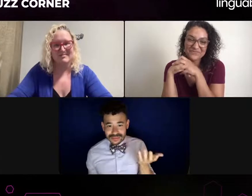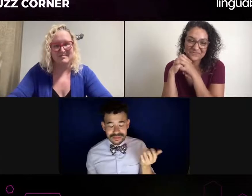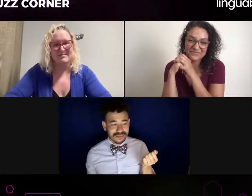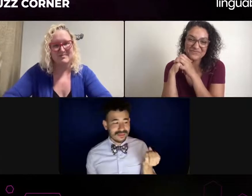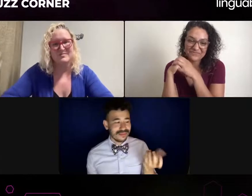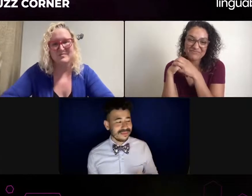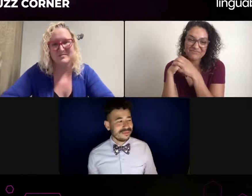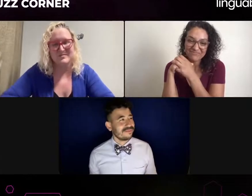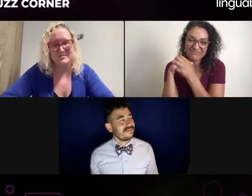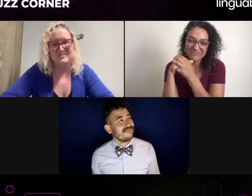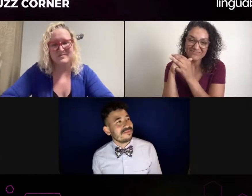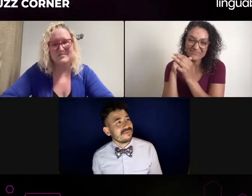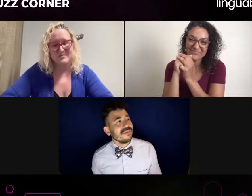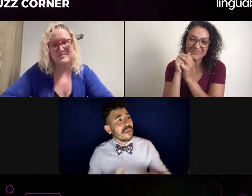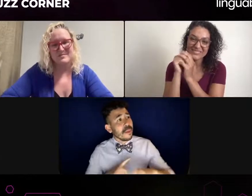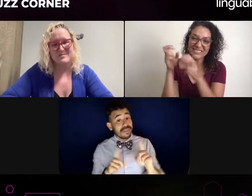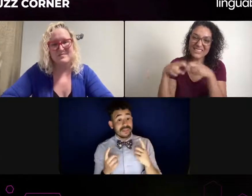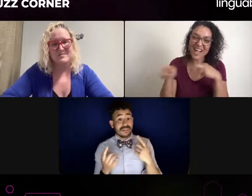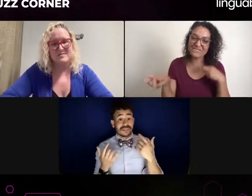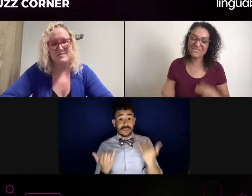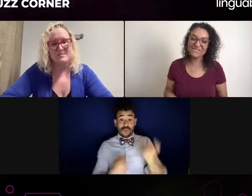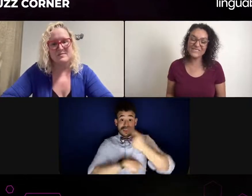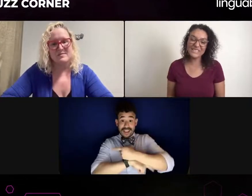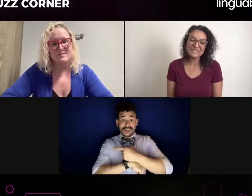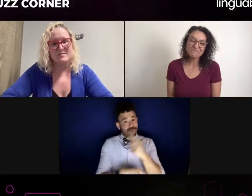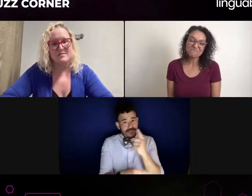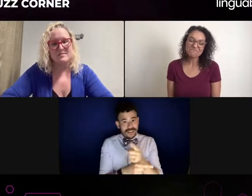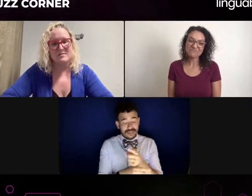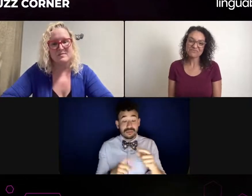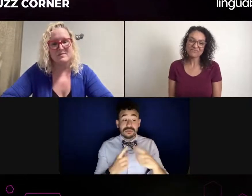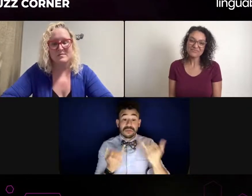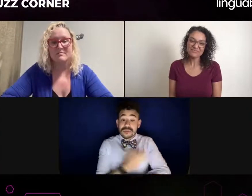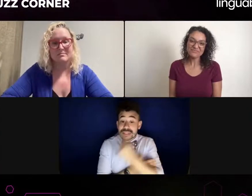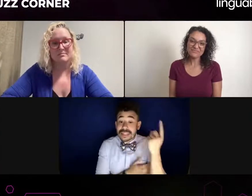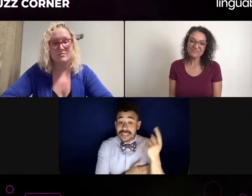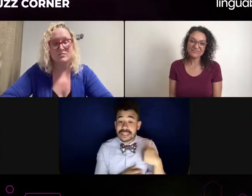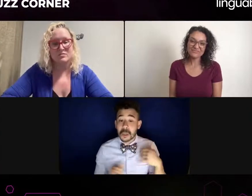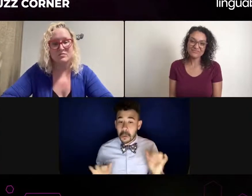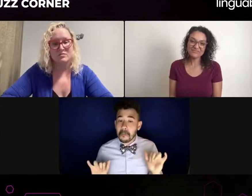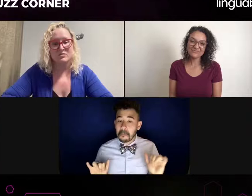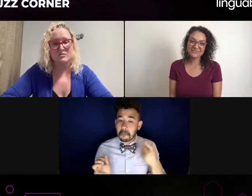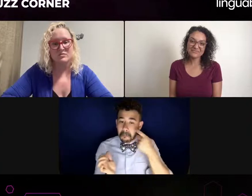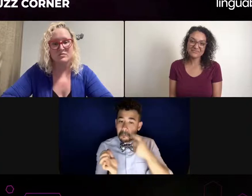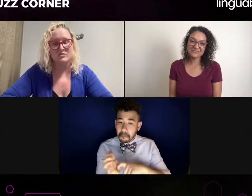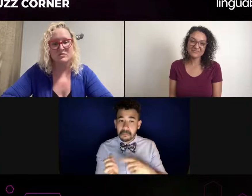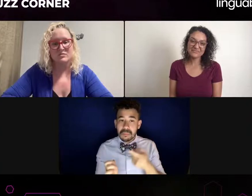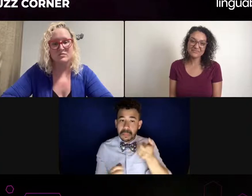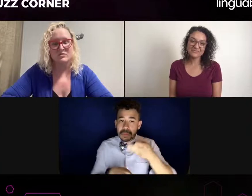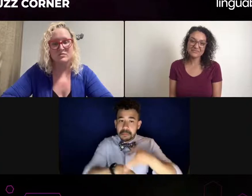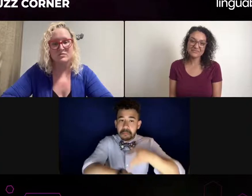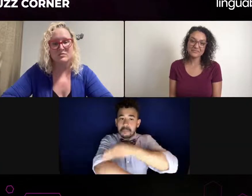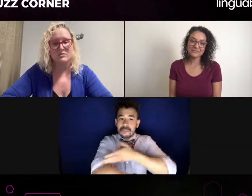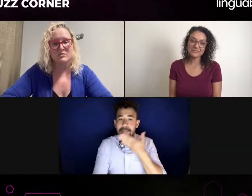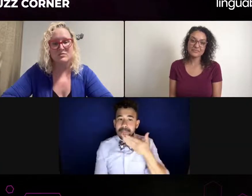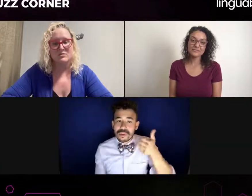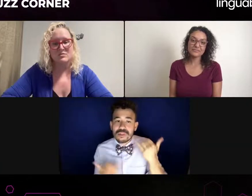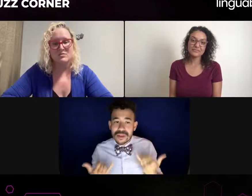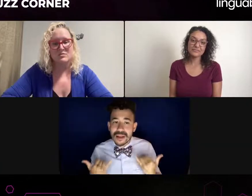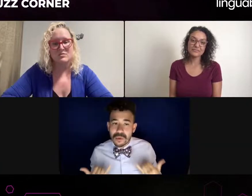Yeah, I noticed that you mentioned that vibe with the interpreter and how it is, as you know.